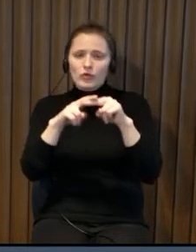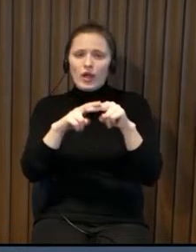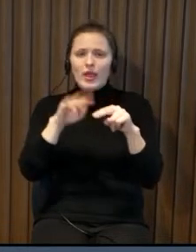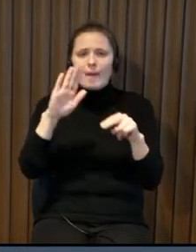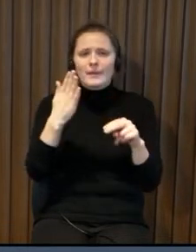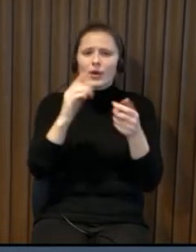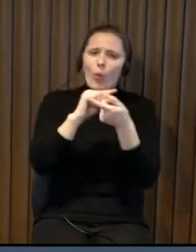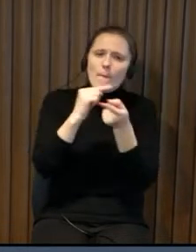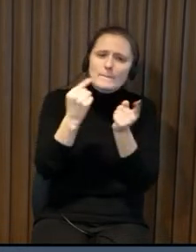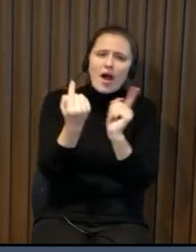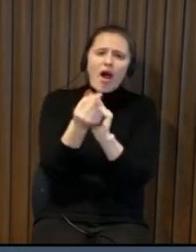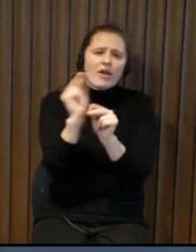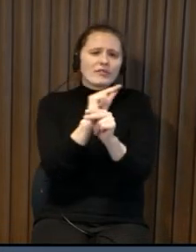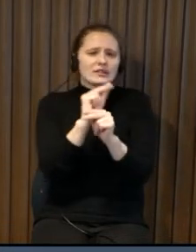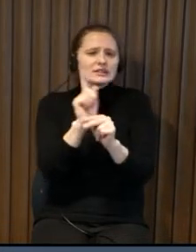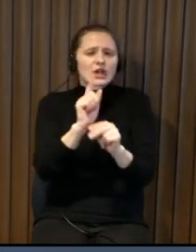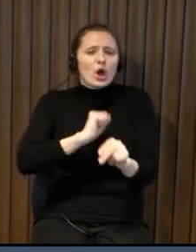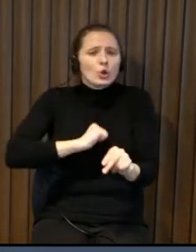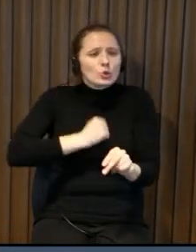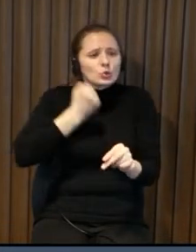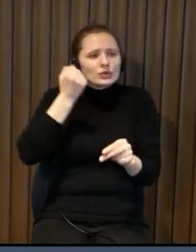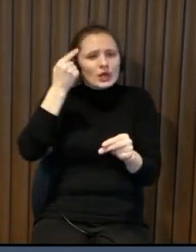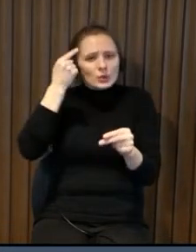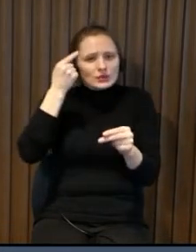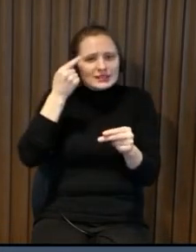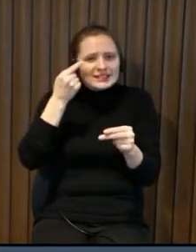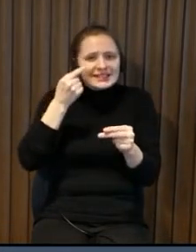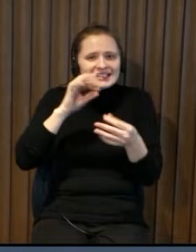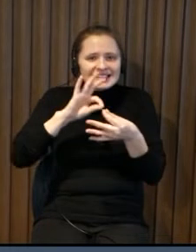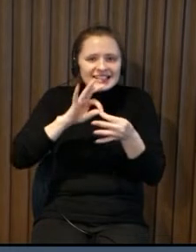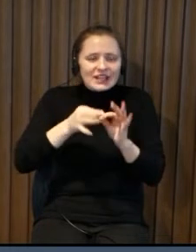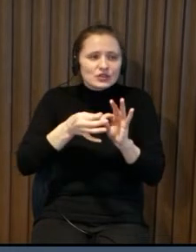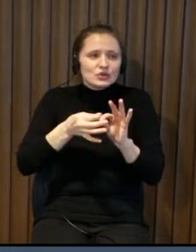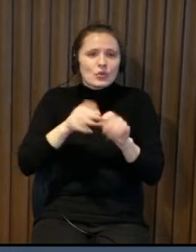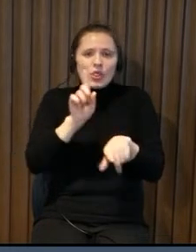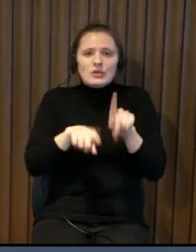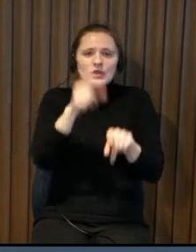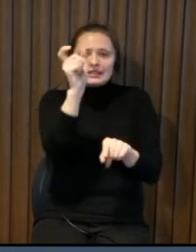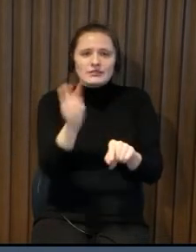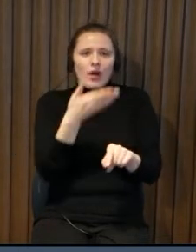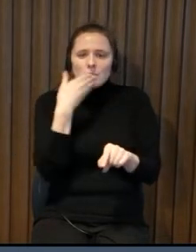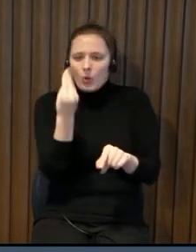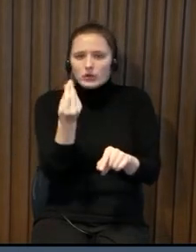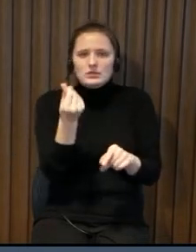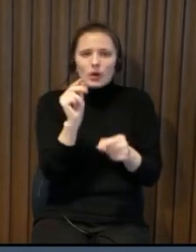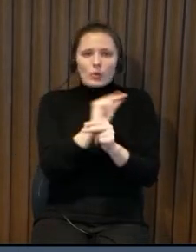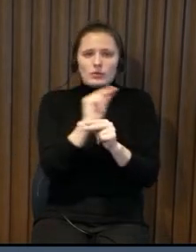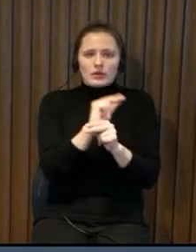the buildings were built and this is hard and complicated to adjust something and very often